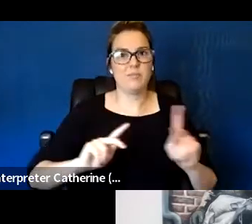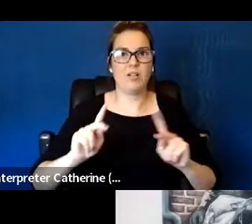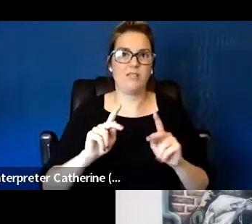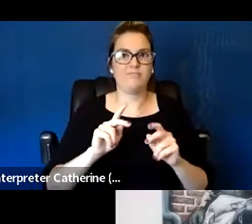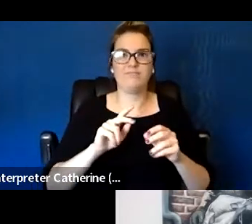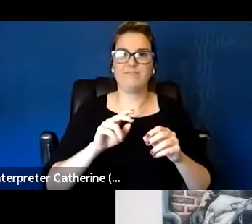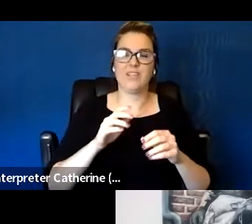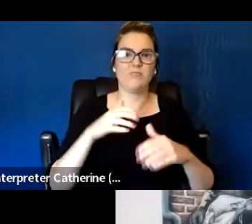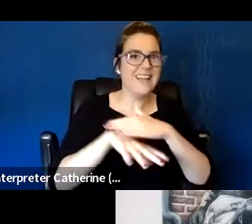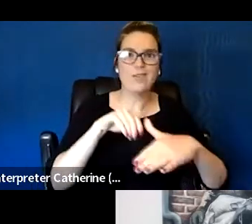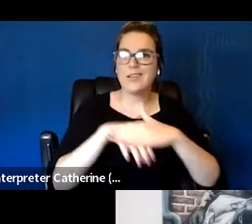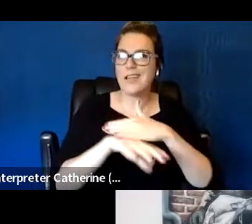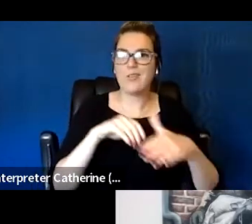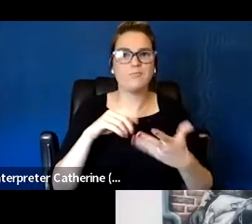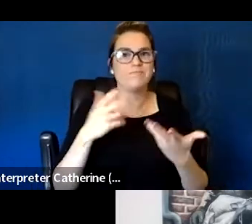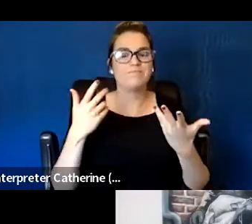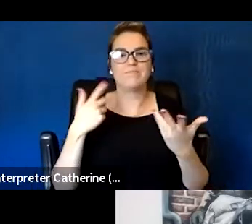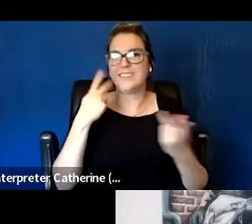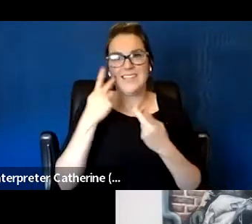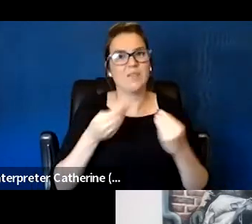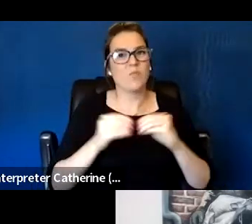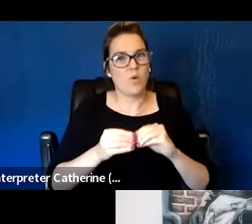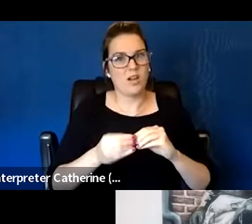enough opportunity for self-care.